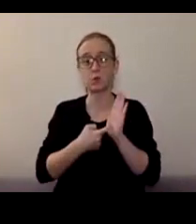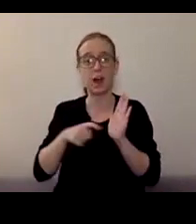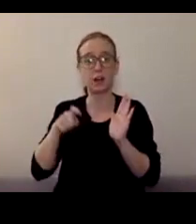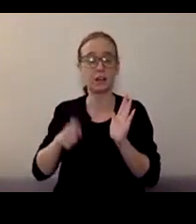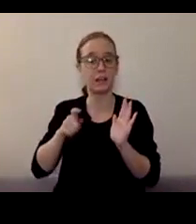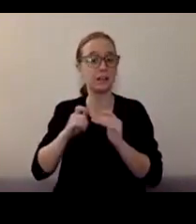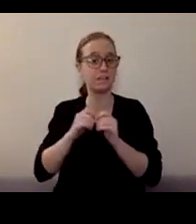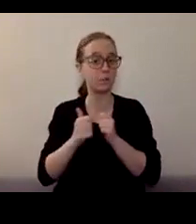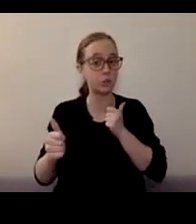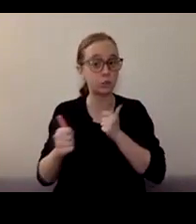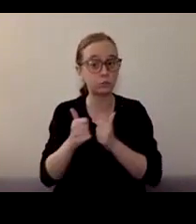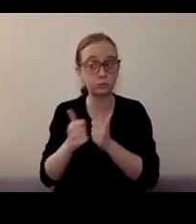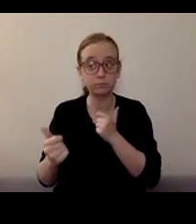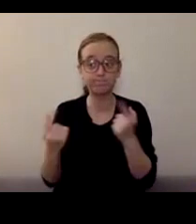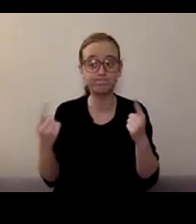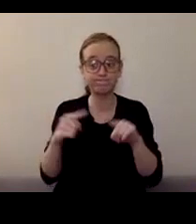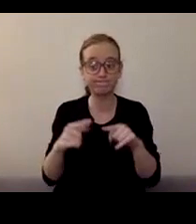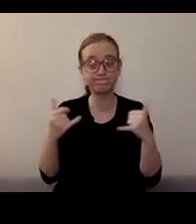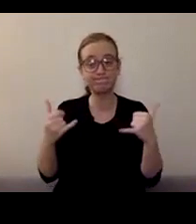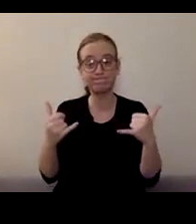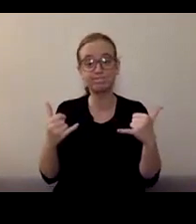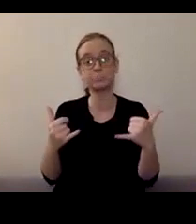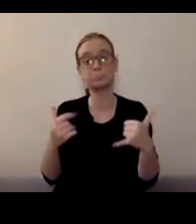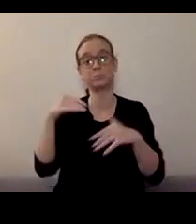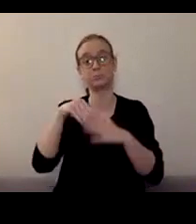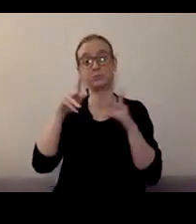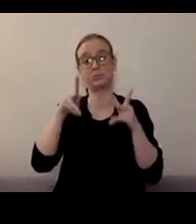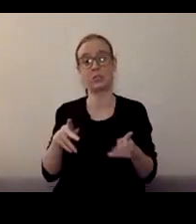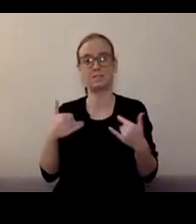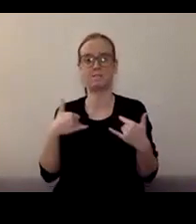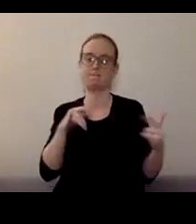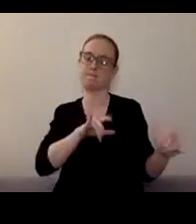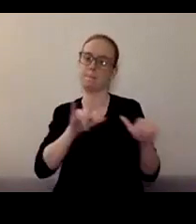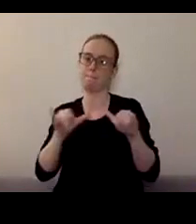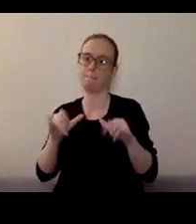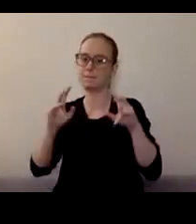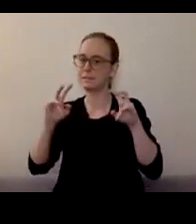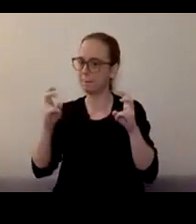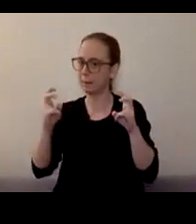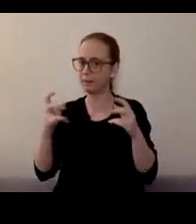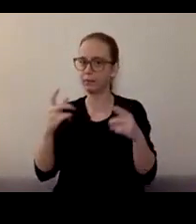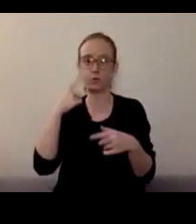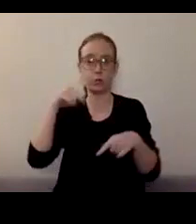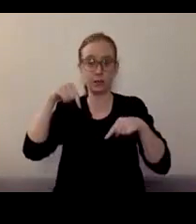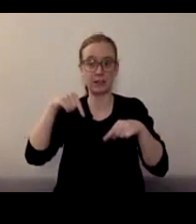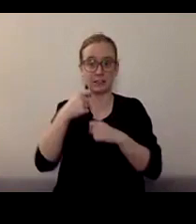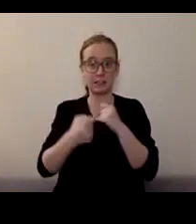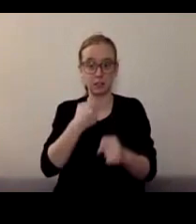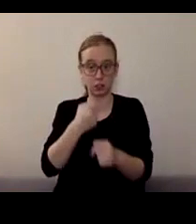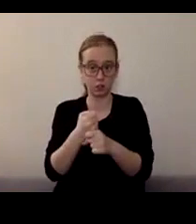instead of in-person has also given us the topic for this year's Issues That Matter series: Pandemic Pressures, Supporting Community